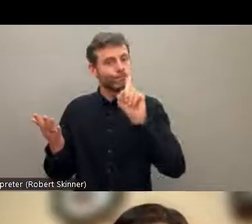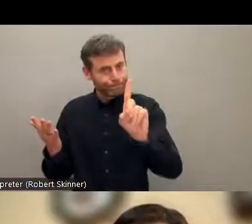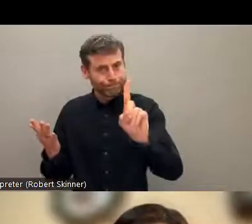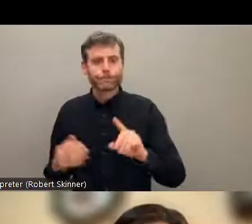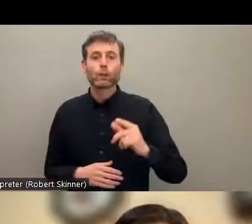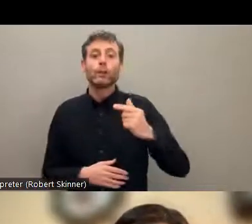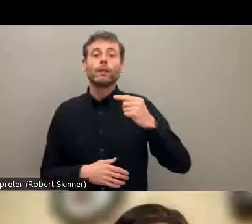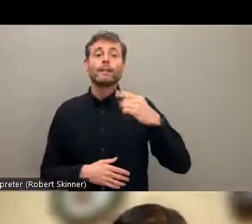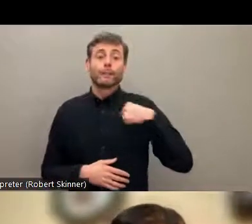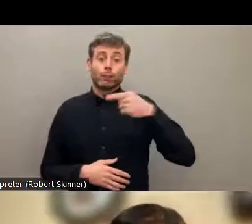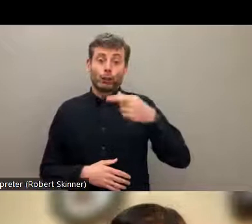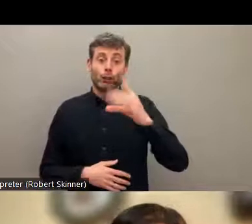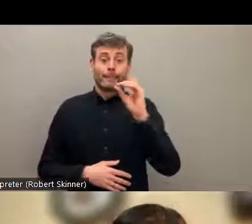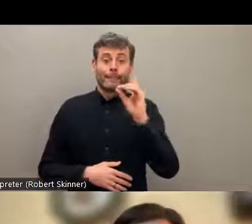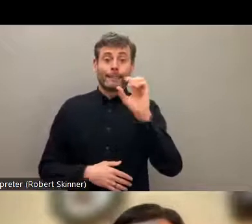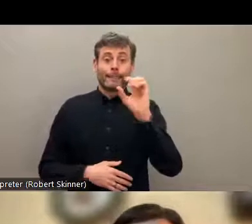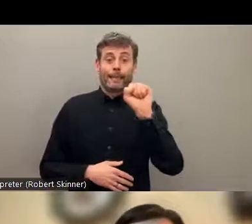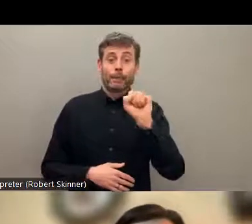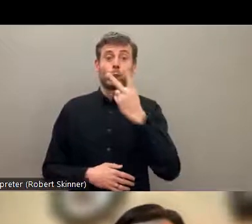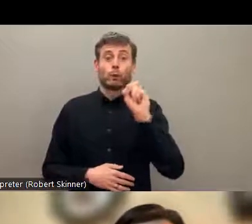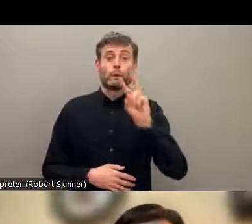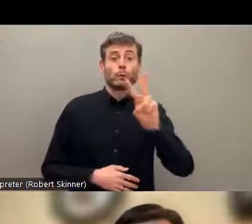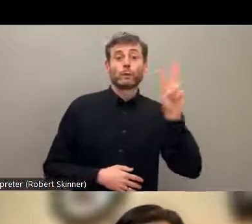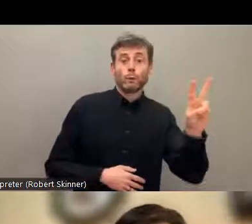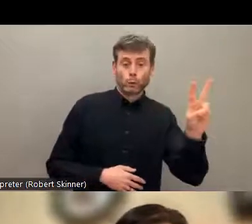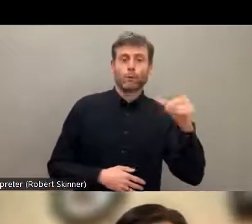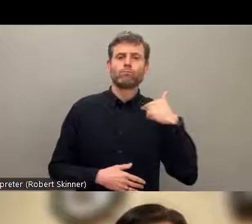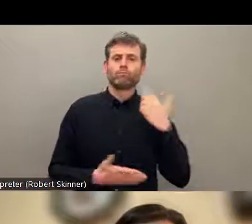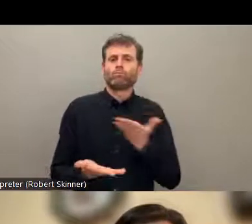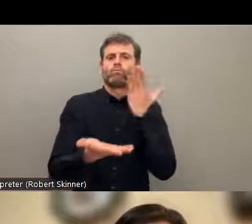disabilities and minority groups with disabilities, we would like to request